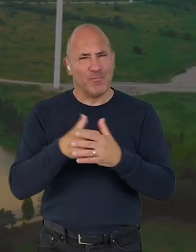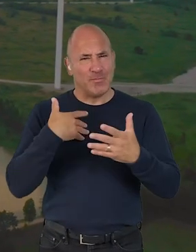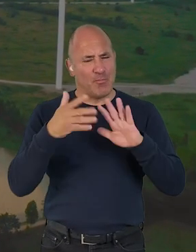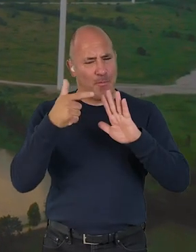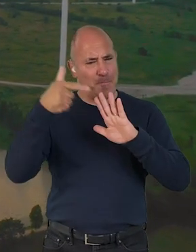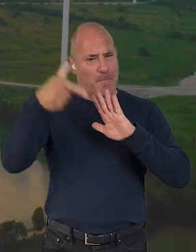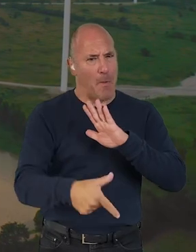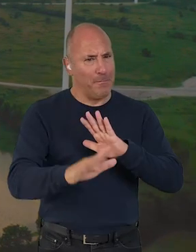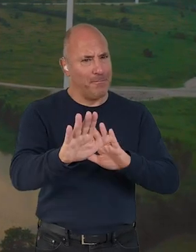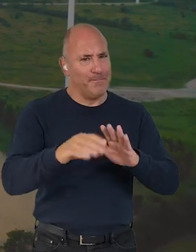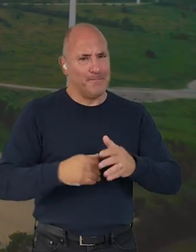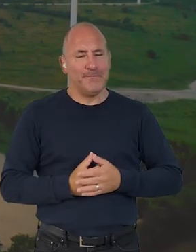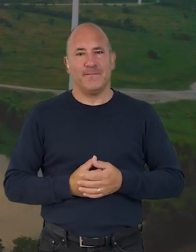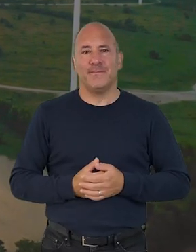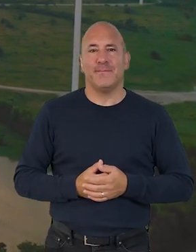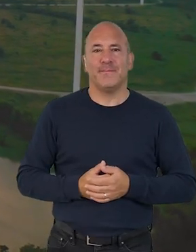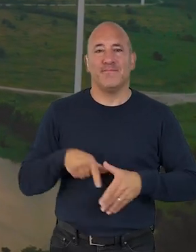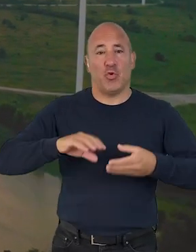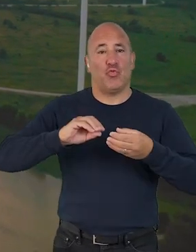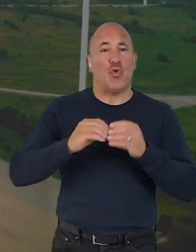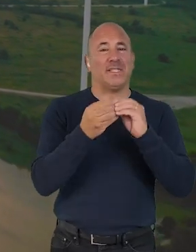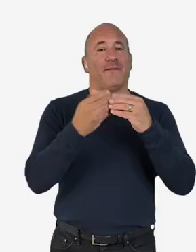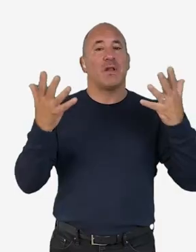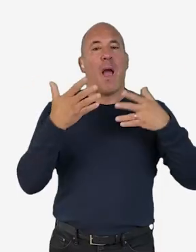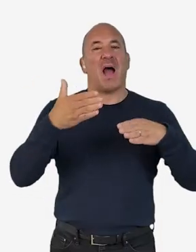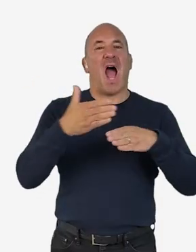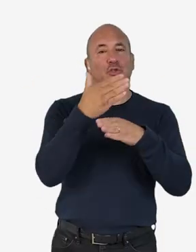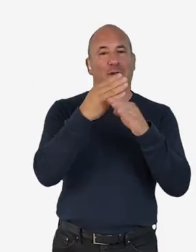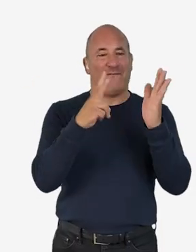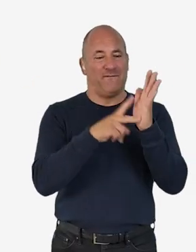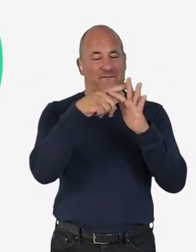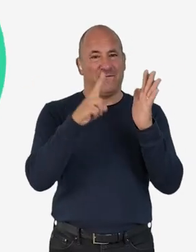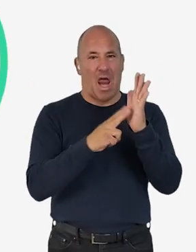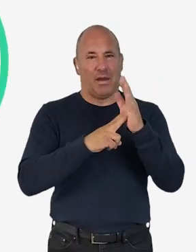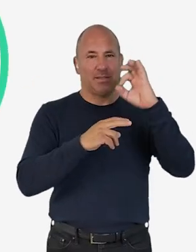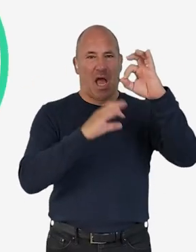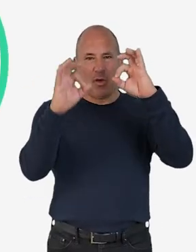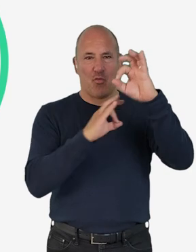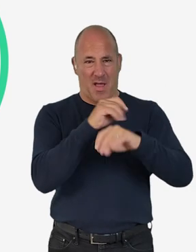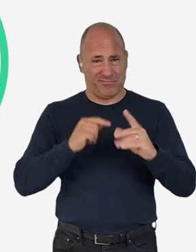I want to talk about how climate action goes far beyond this. This is a Creative Climate Action Venn Diagram.